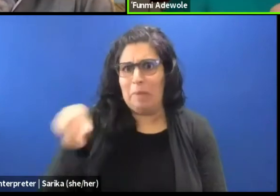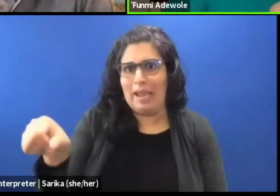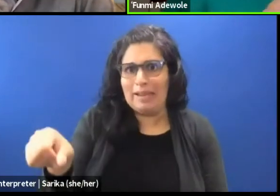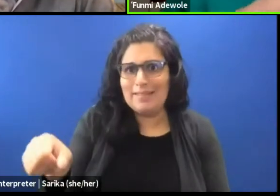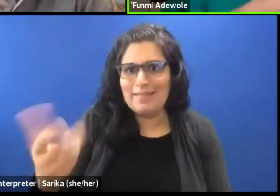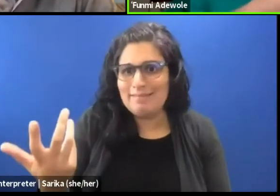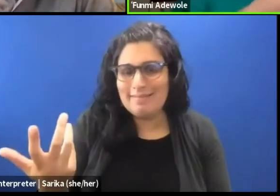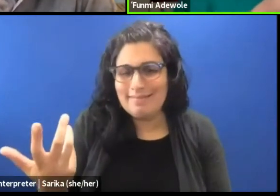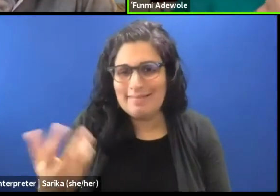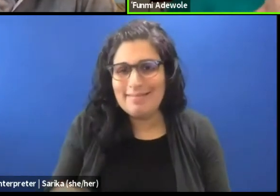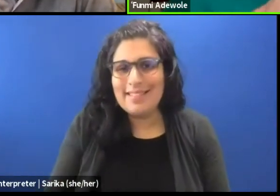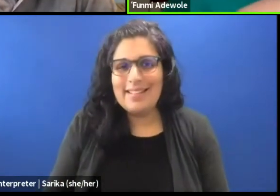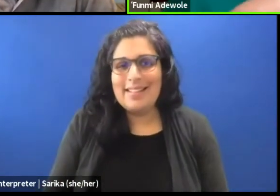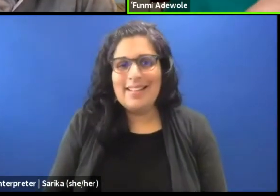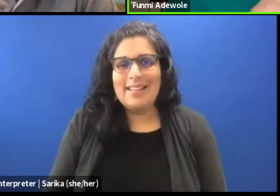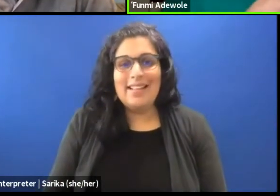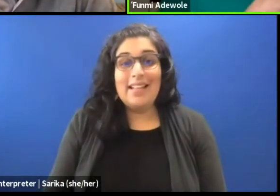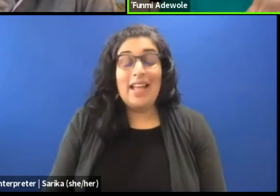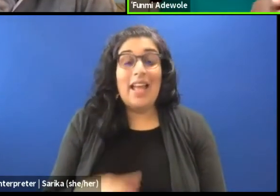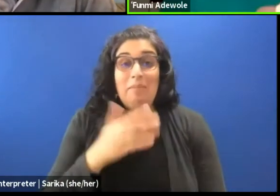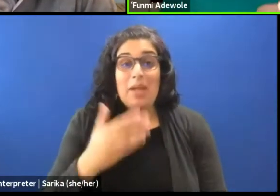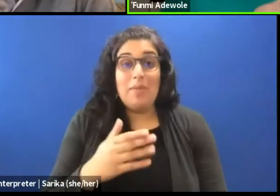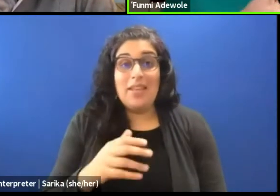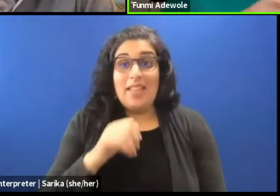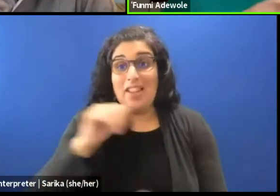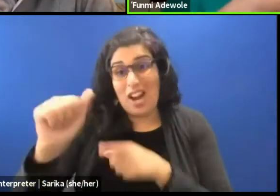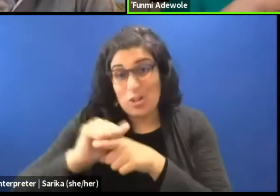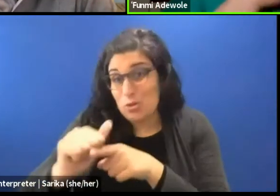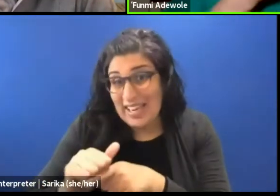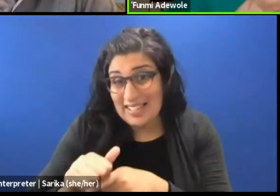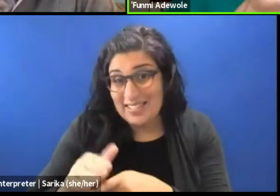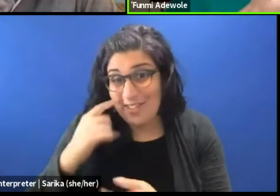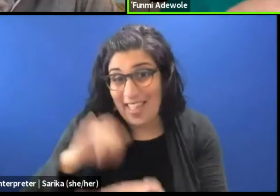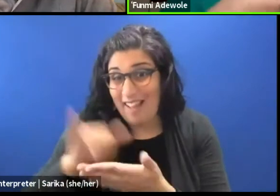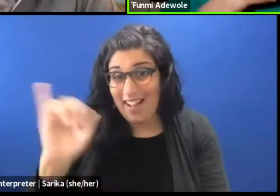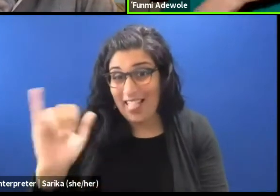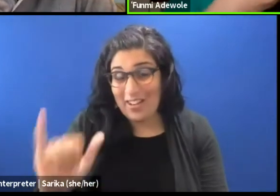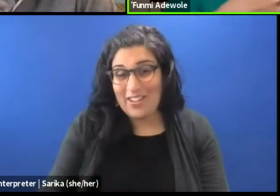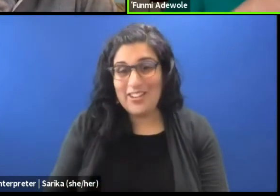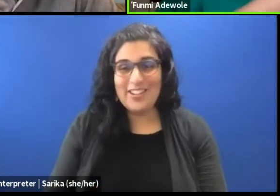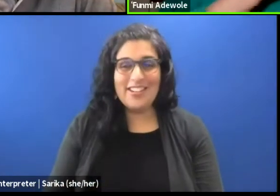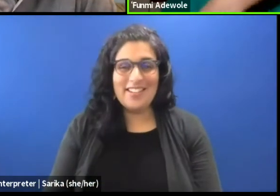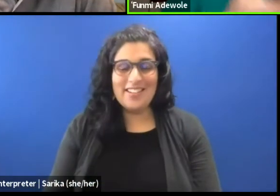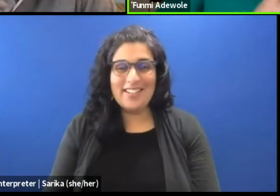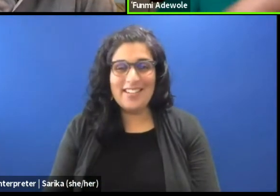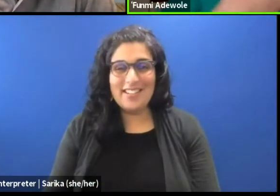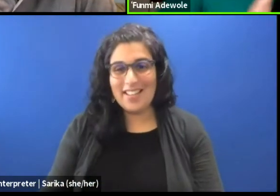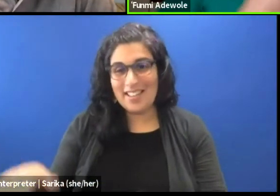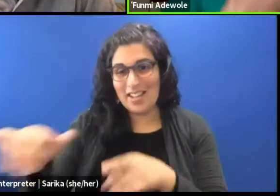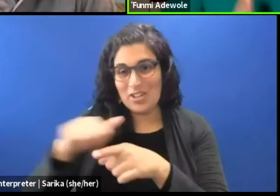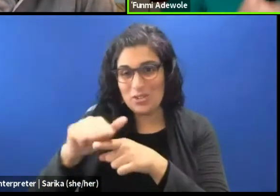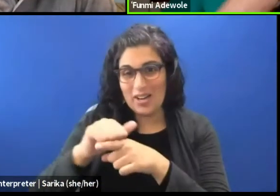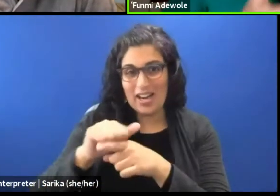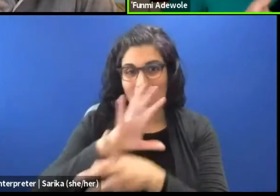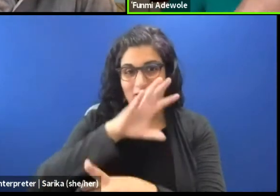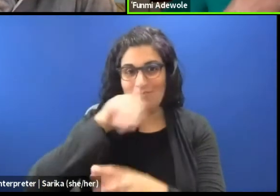I mean they are not being paid to do it And they were not necessarily trained to do it. You know they do it. The training is part of their everyday life,